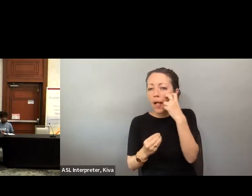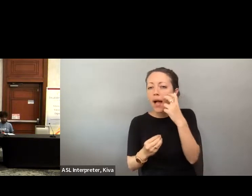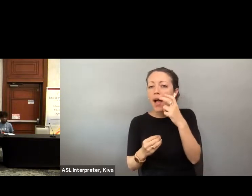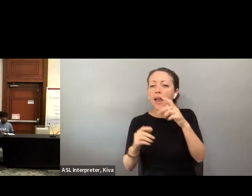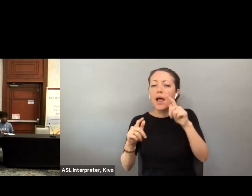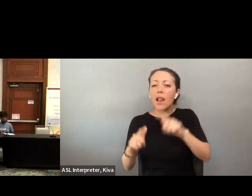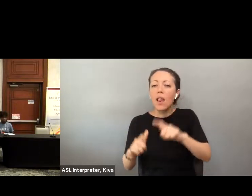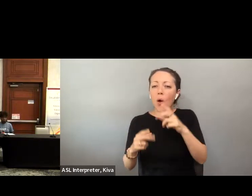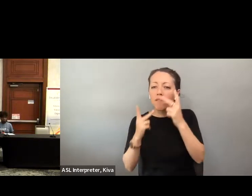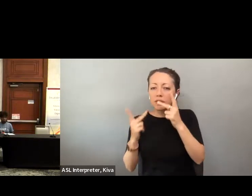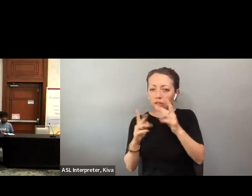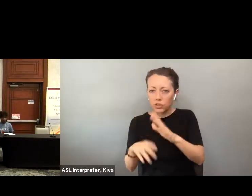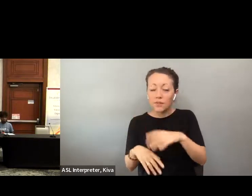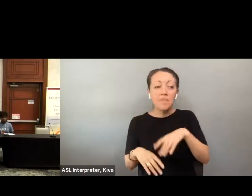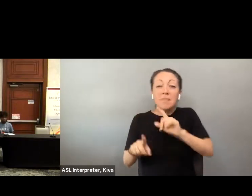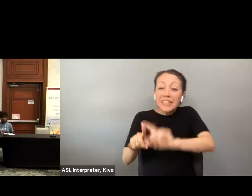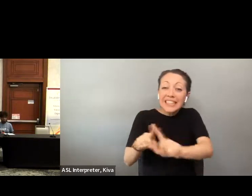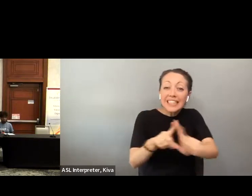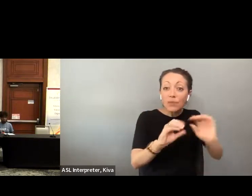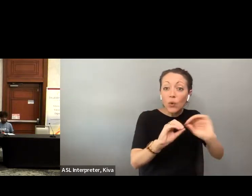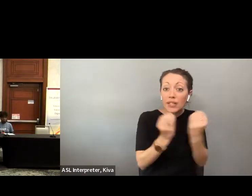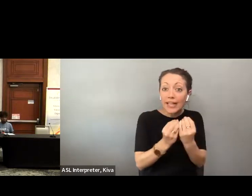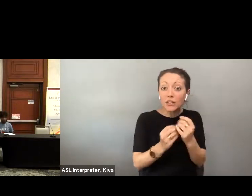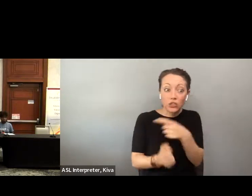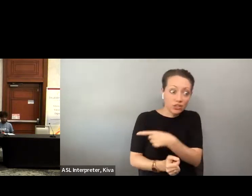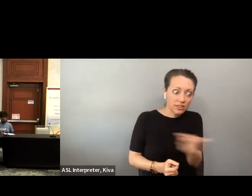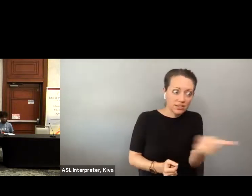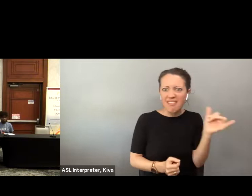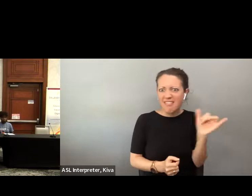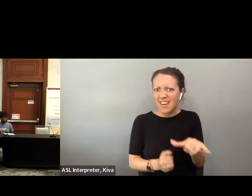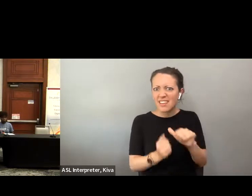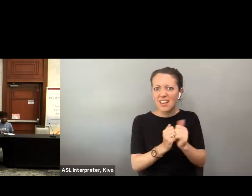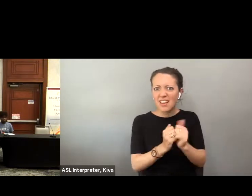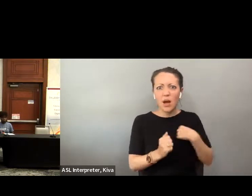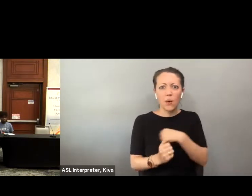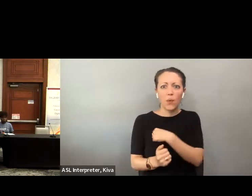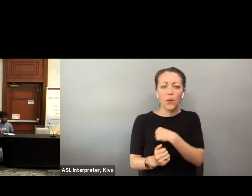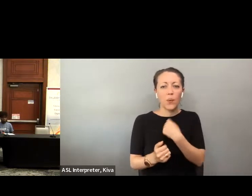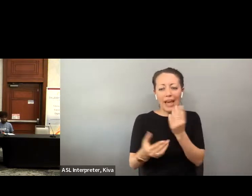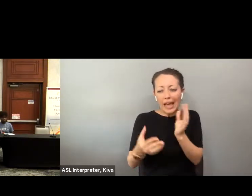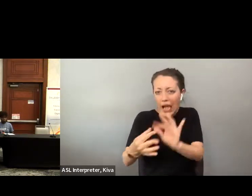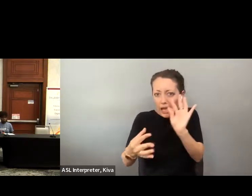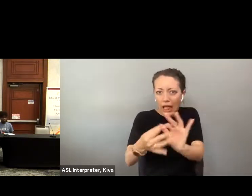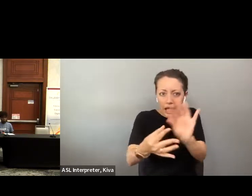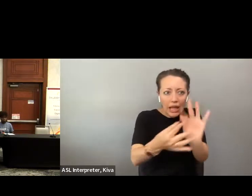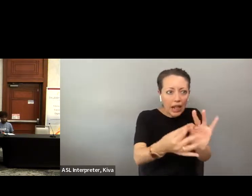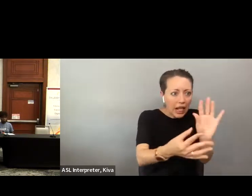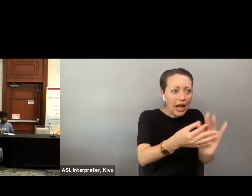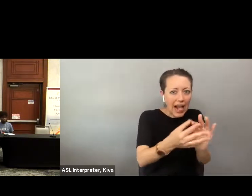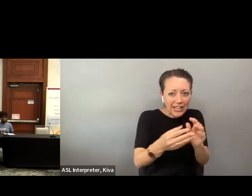and support organization for individuals with blindness and low vision. Those partnerships